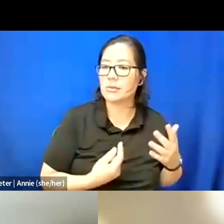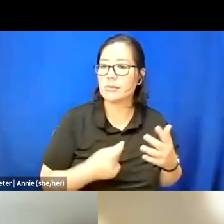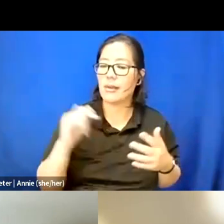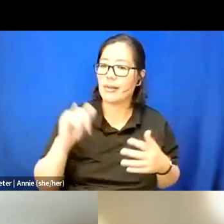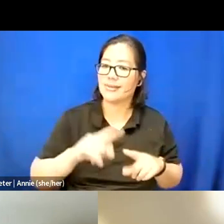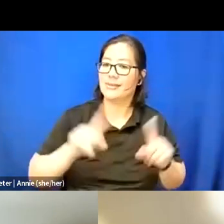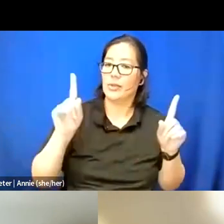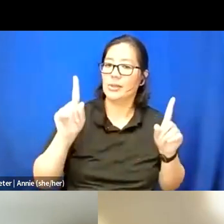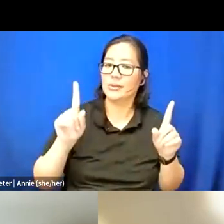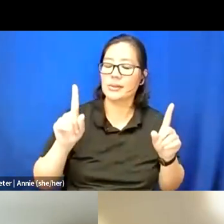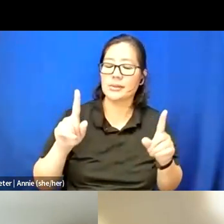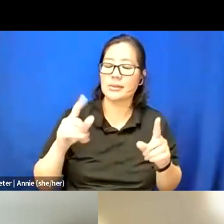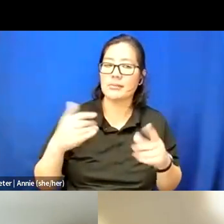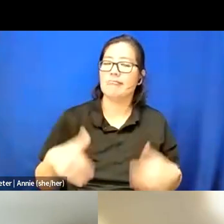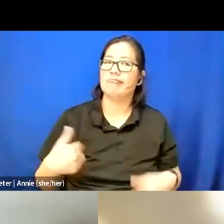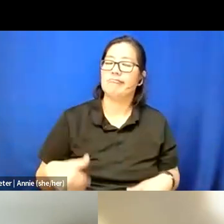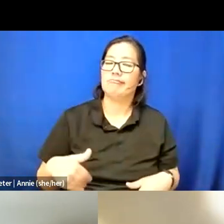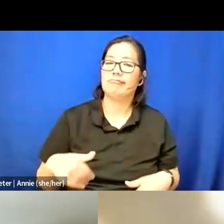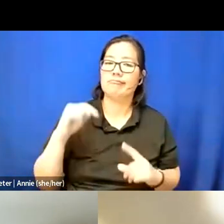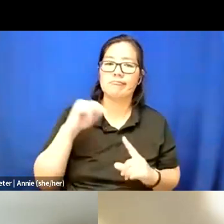that has been coming up for me.